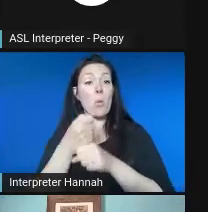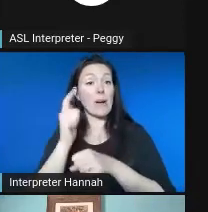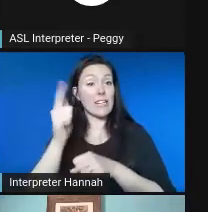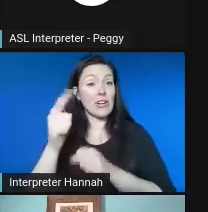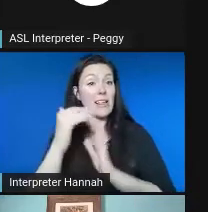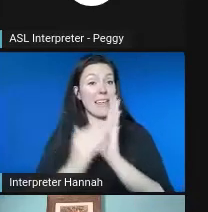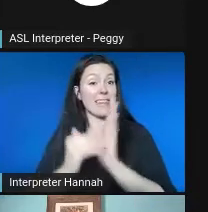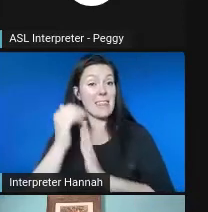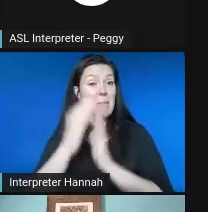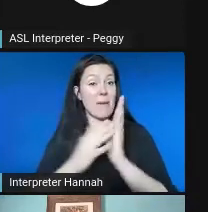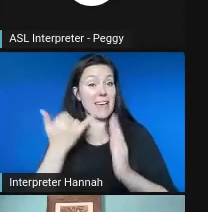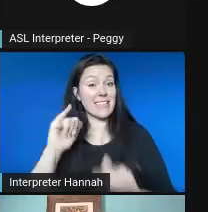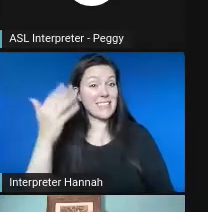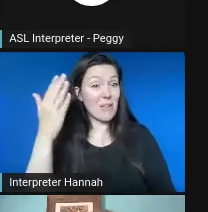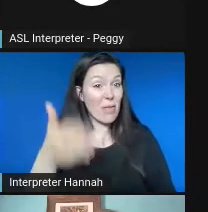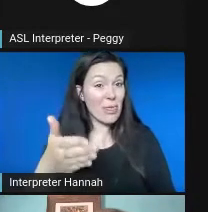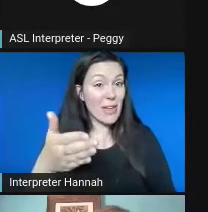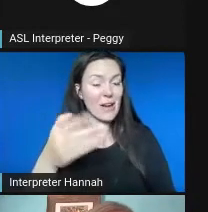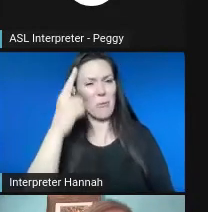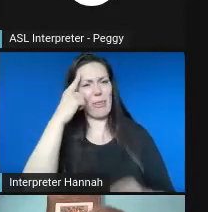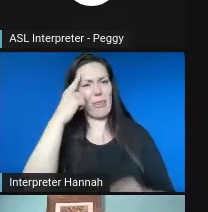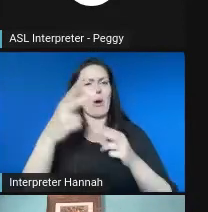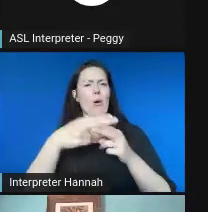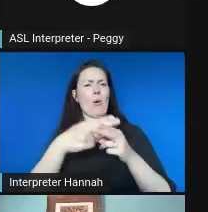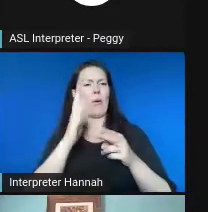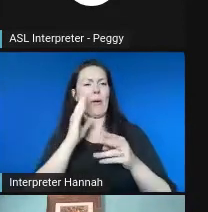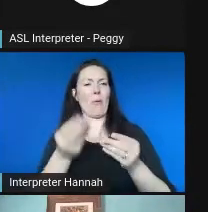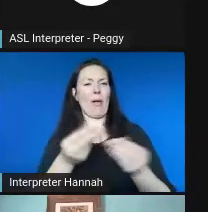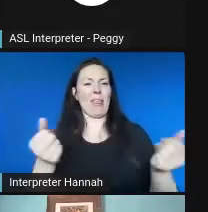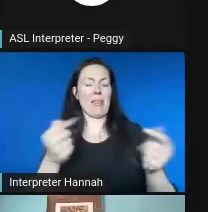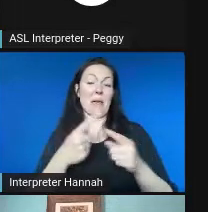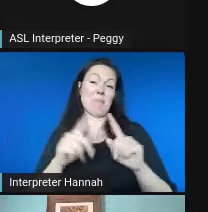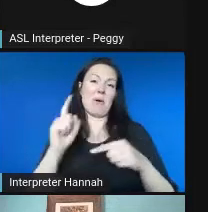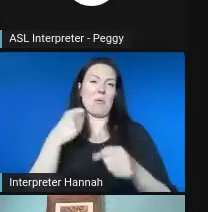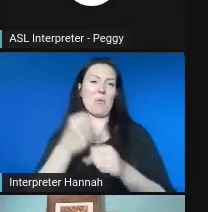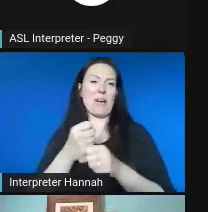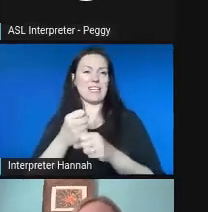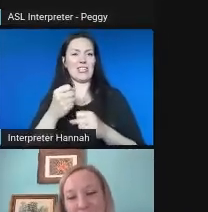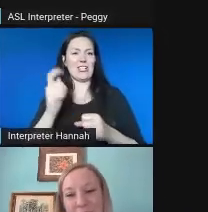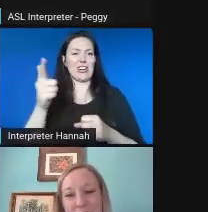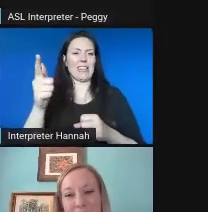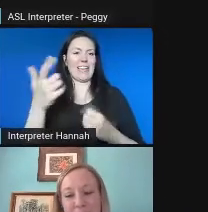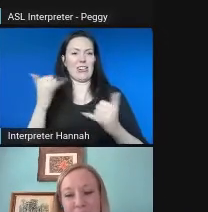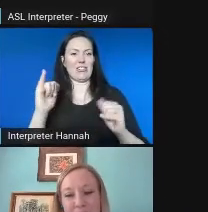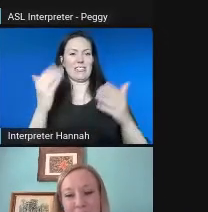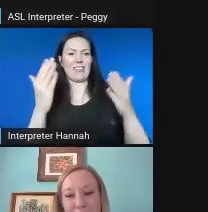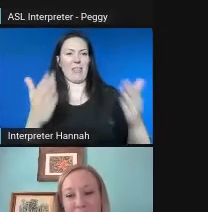So it wasn't quite as temporary as we thought it was going to be. But it's also, you know, among the business owners in